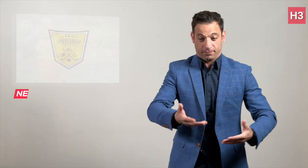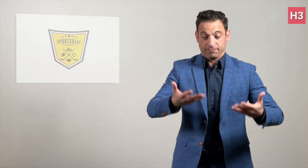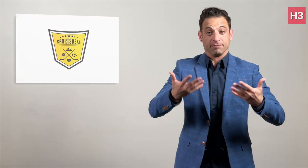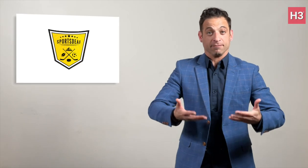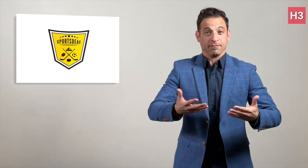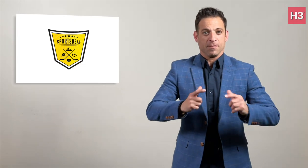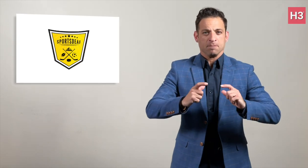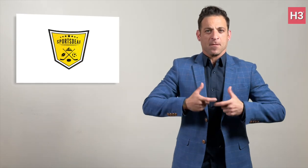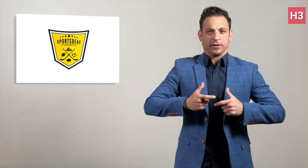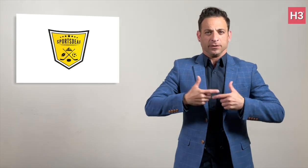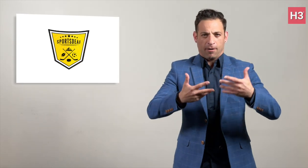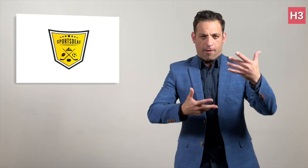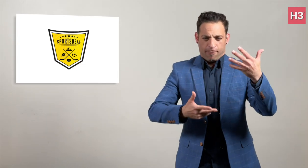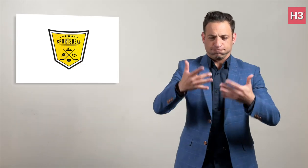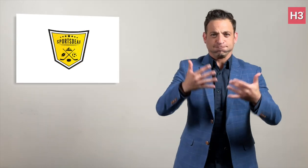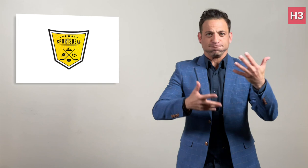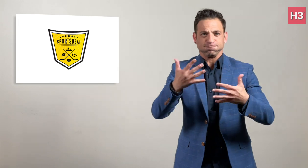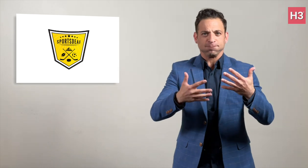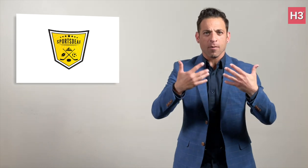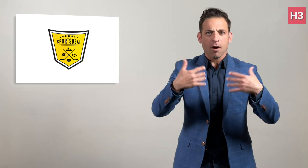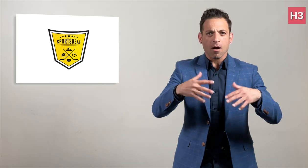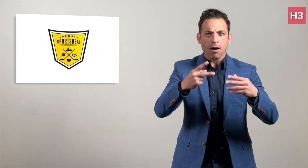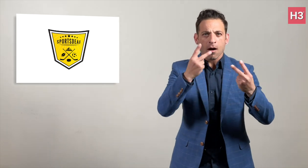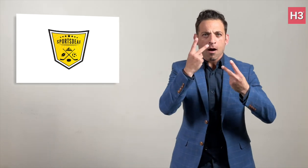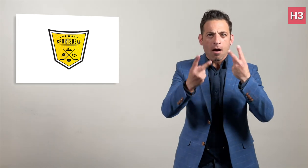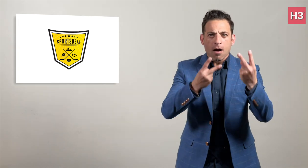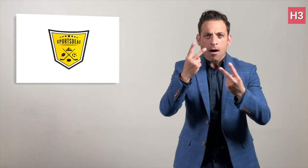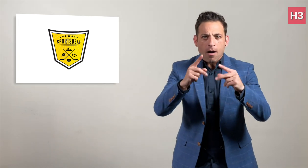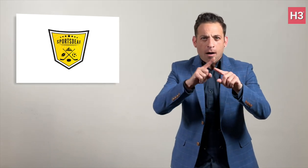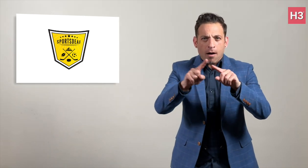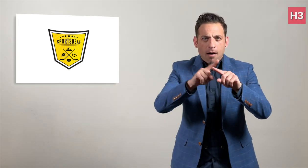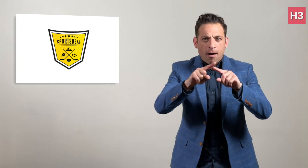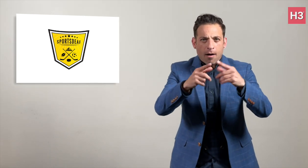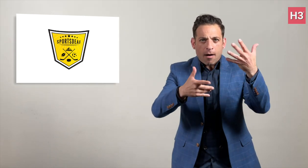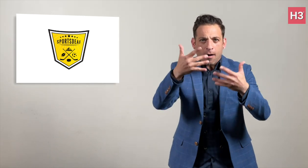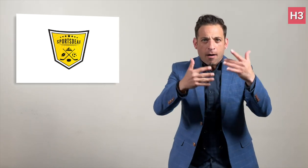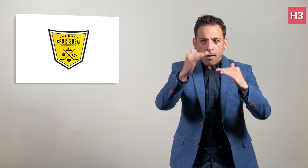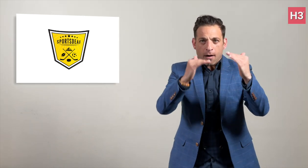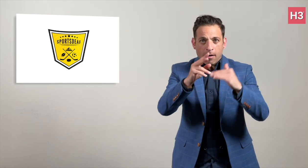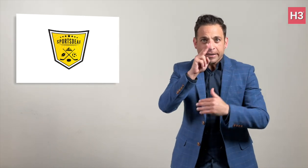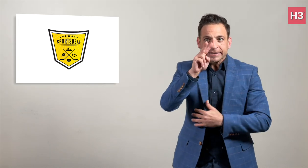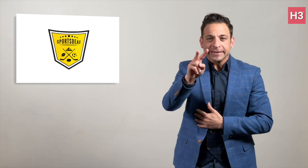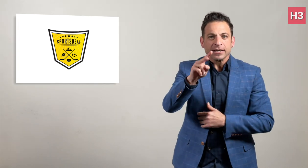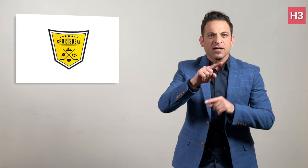With today’s medals decided, relieve the Games with this look